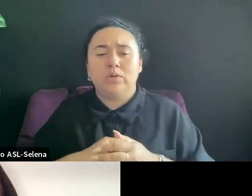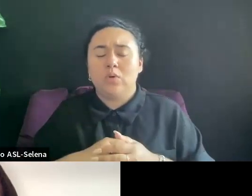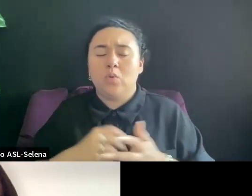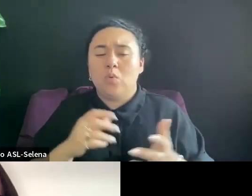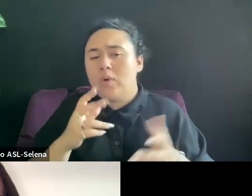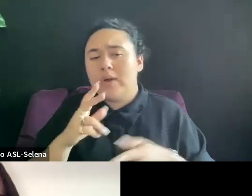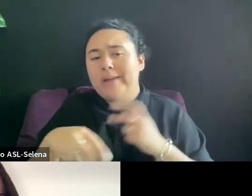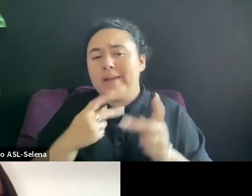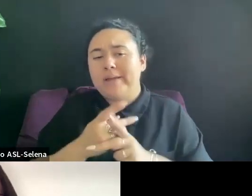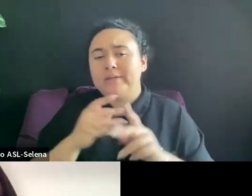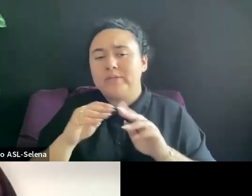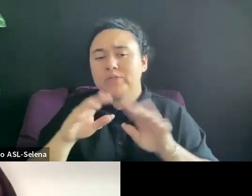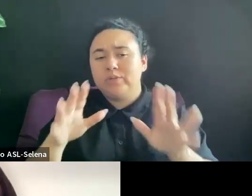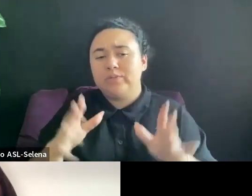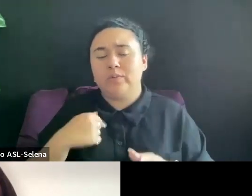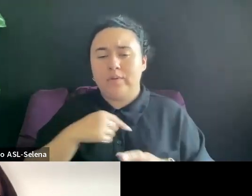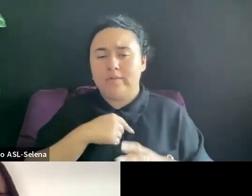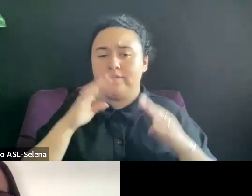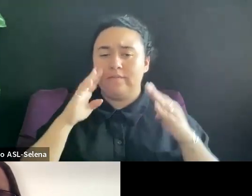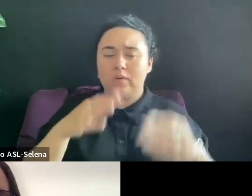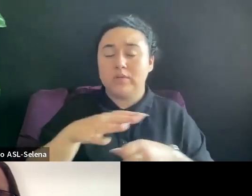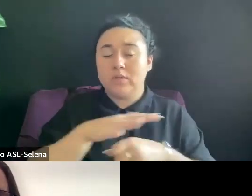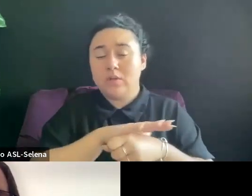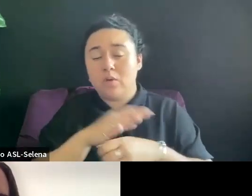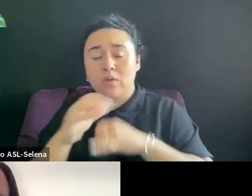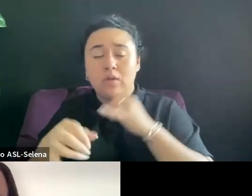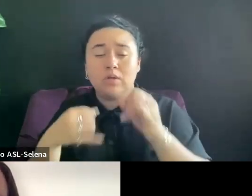PROJECT OR WAIT UNTIL WE FIND ONE.